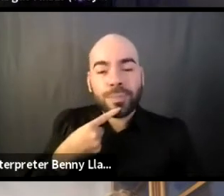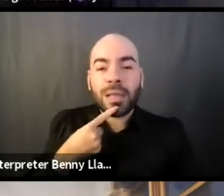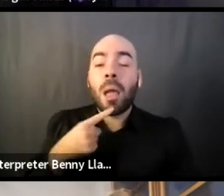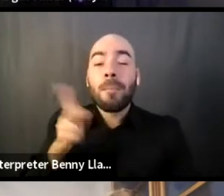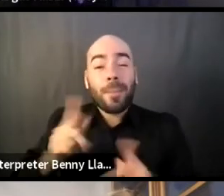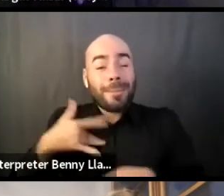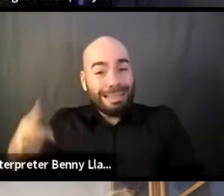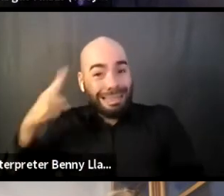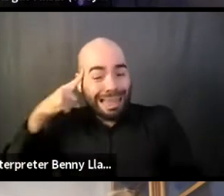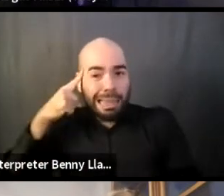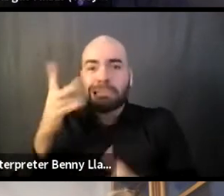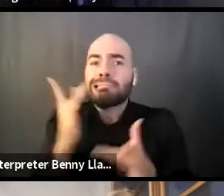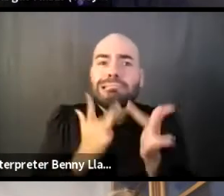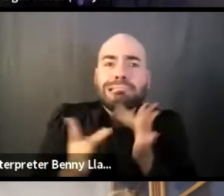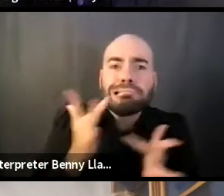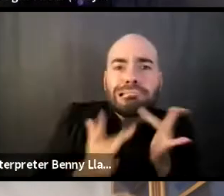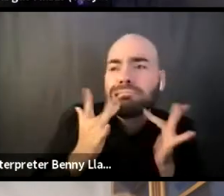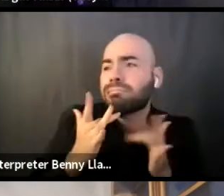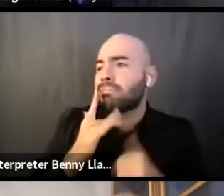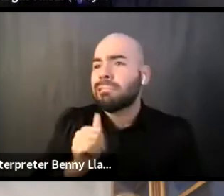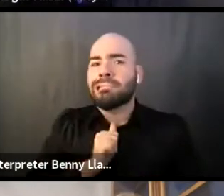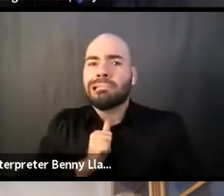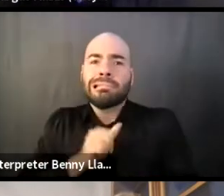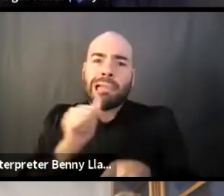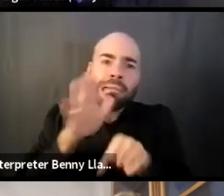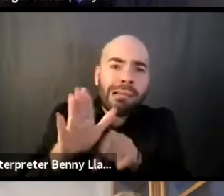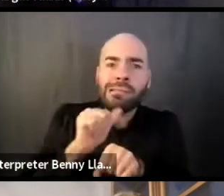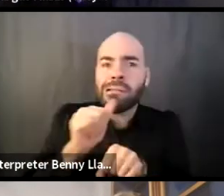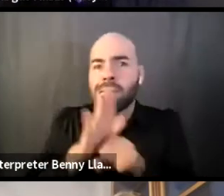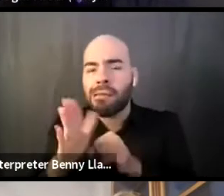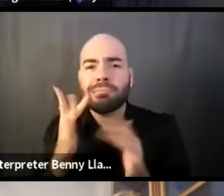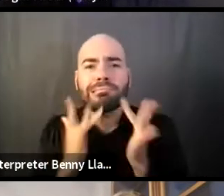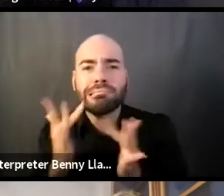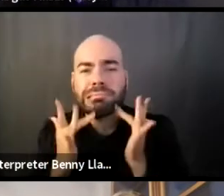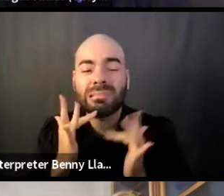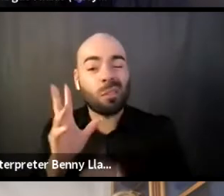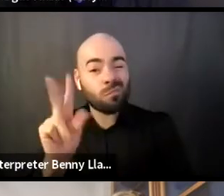that like people have come from. And I also just want a name, too, that like, I don't know that the scarcity mindset